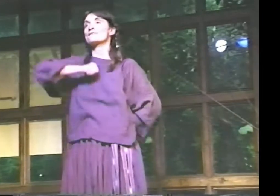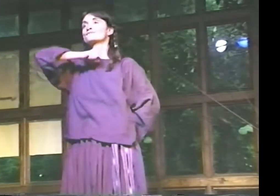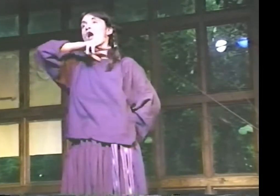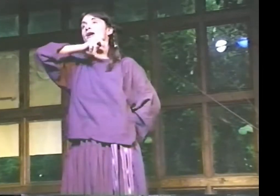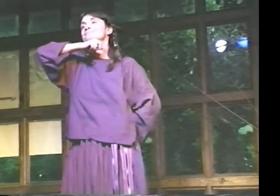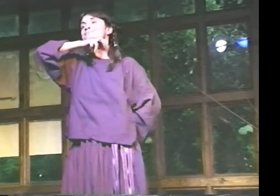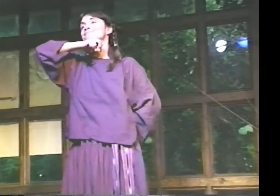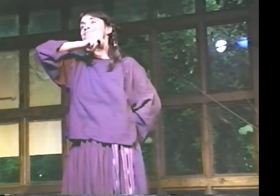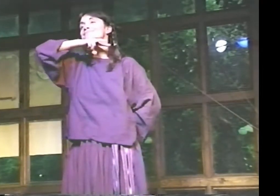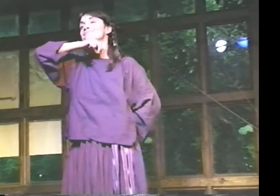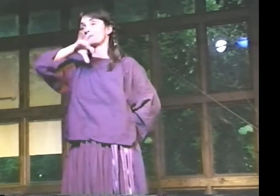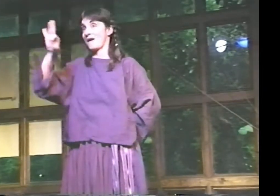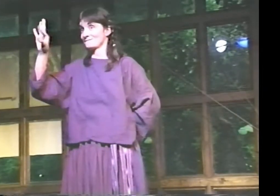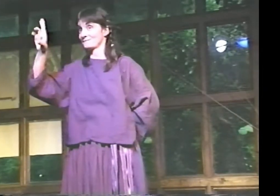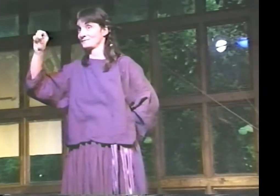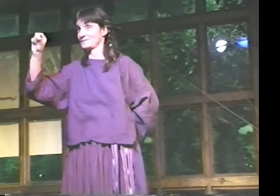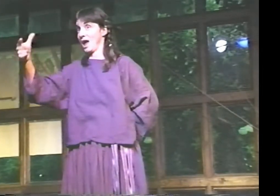THIS IS CALLED "FROG."